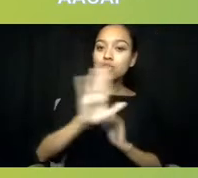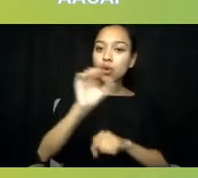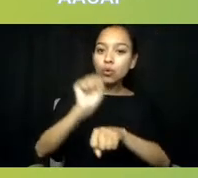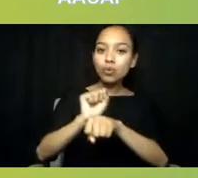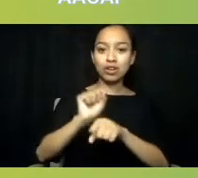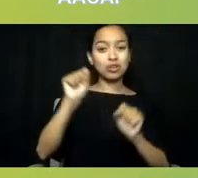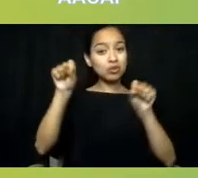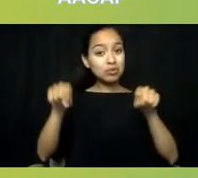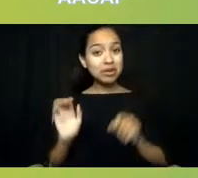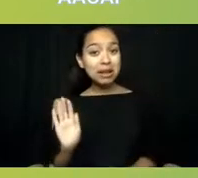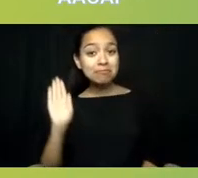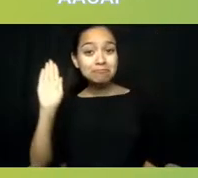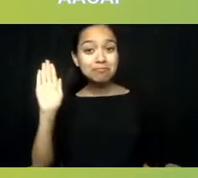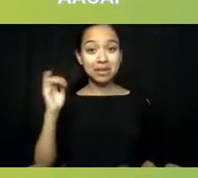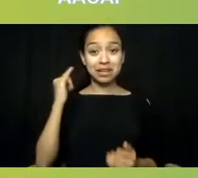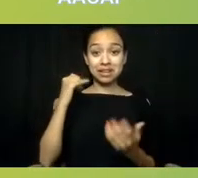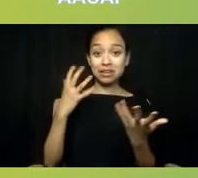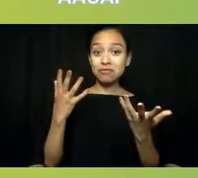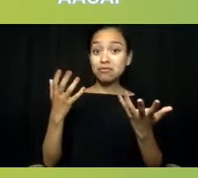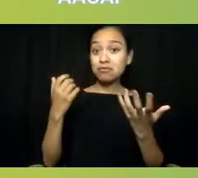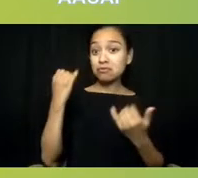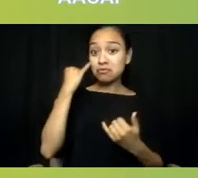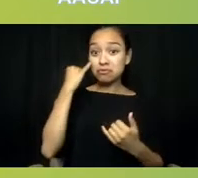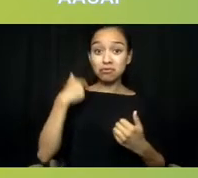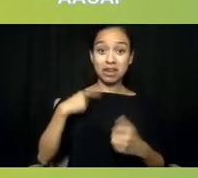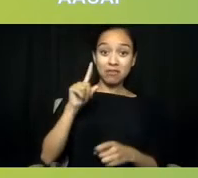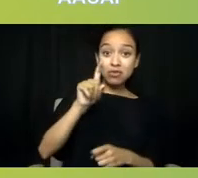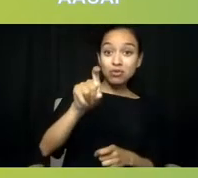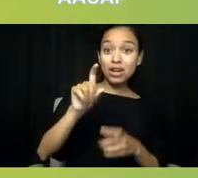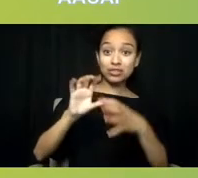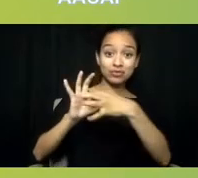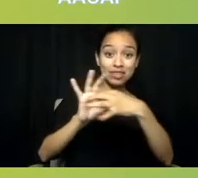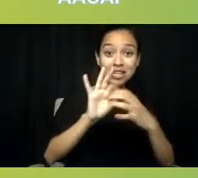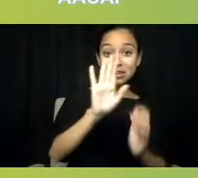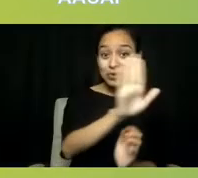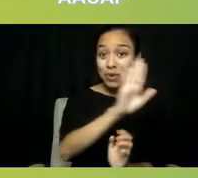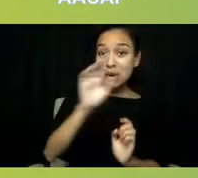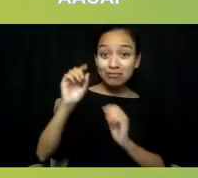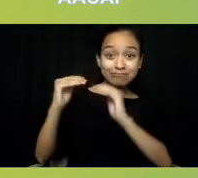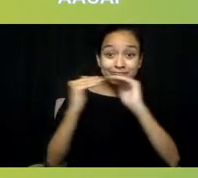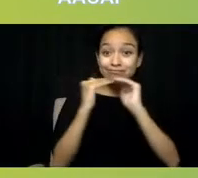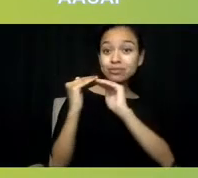to be looped into a question directed to one of your peers as you feel inspired to respond to each other.